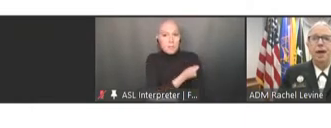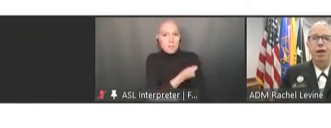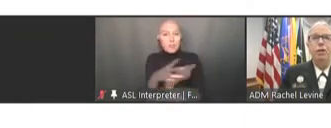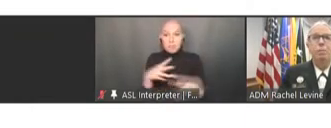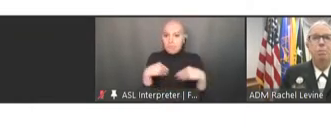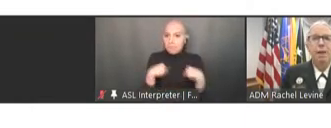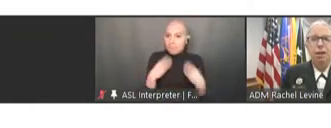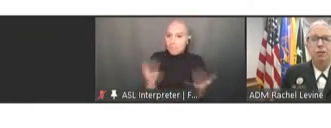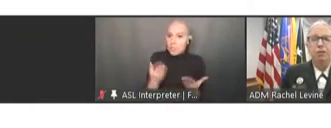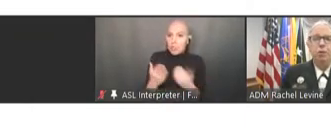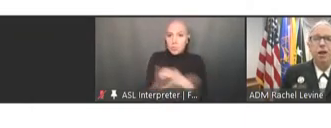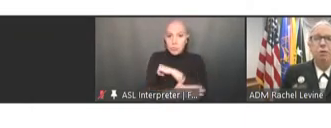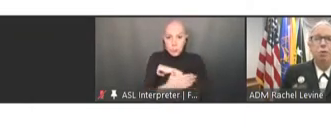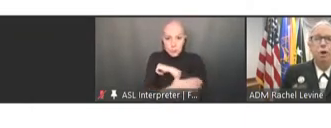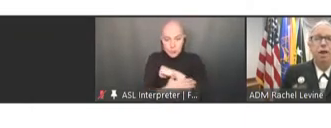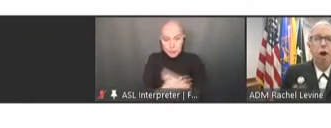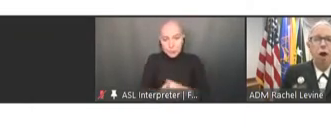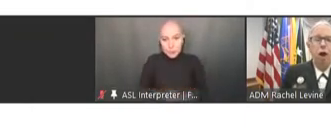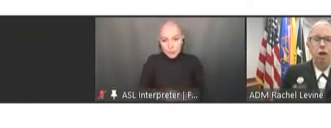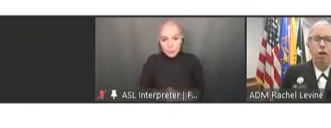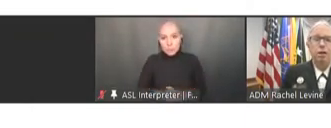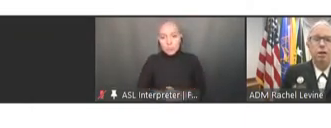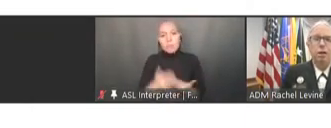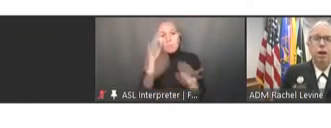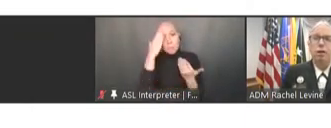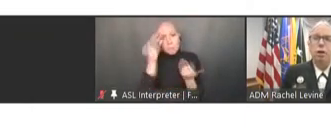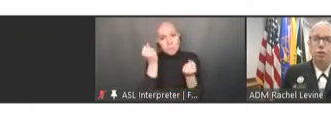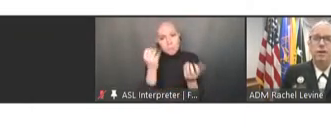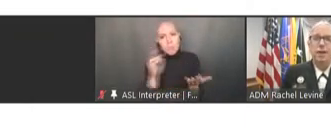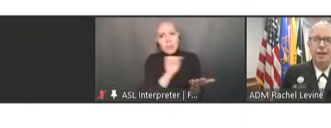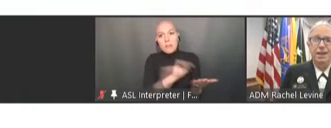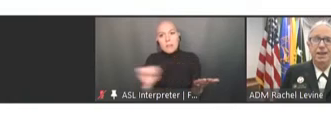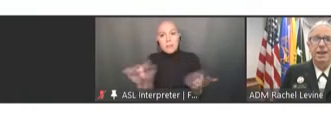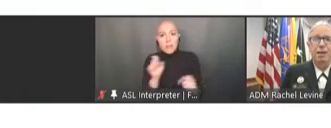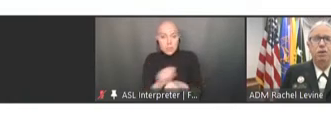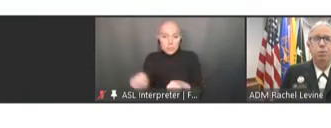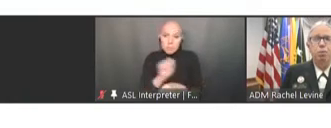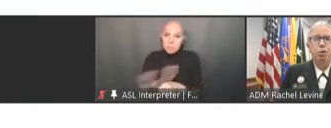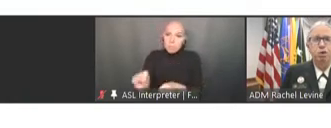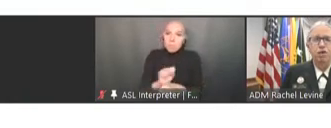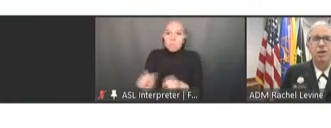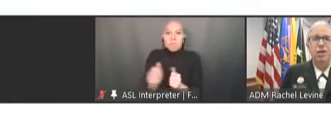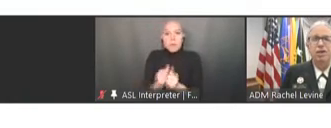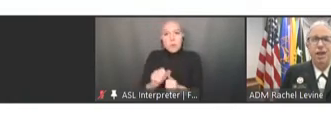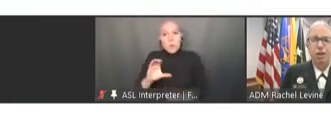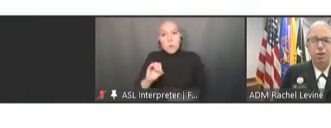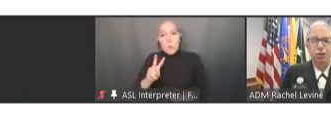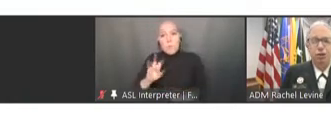I know that many of you have been working hard on COVID-19. I want to personally thank you for your